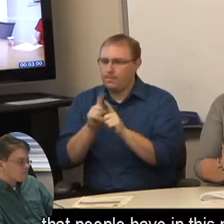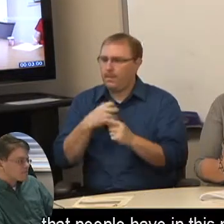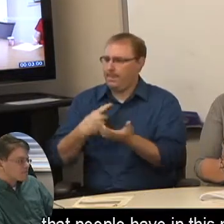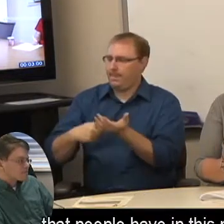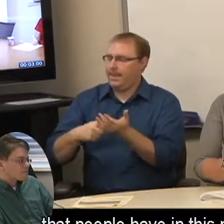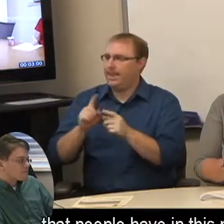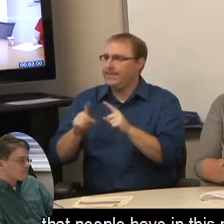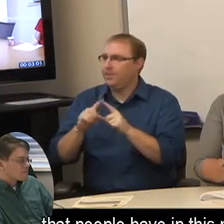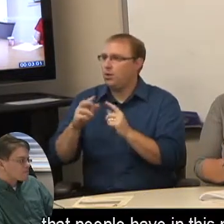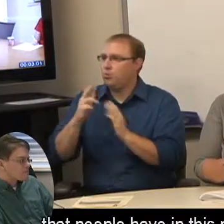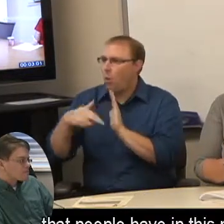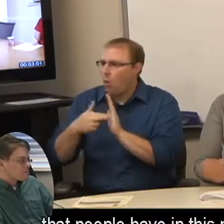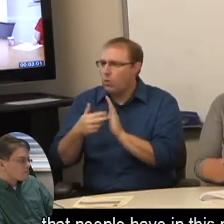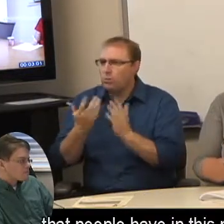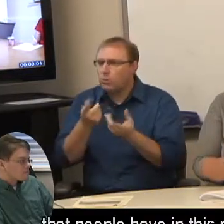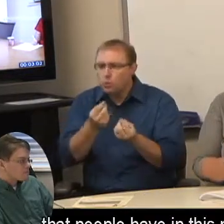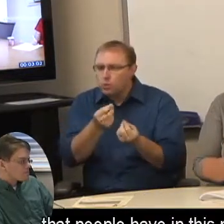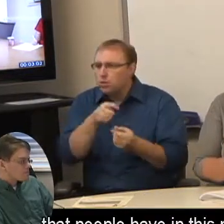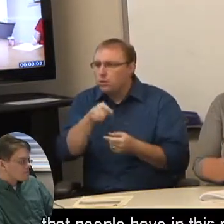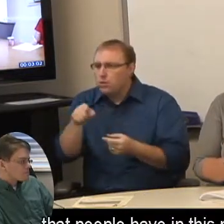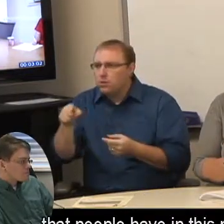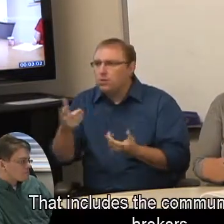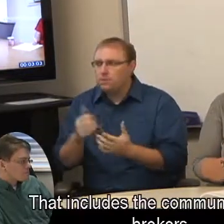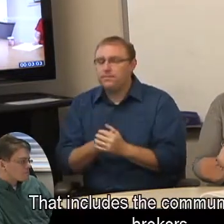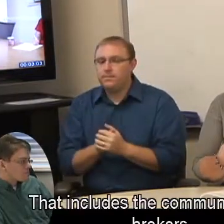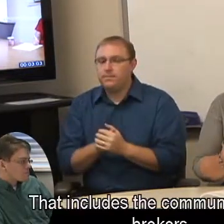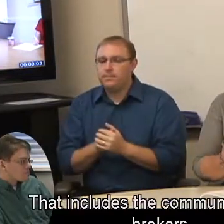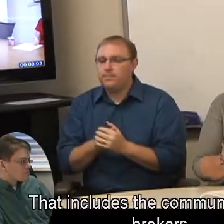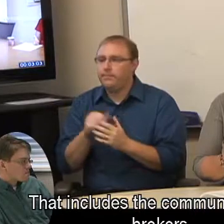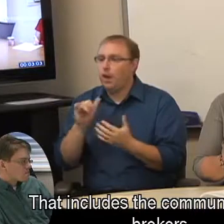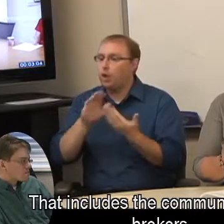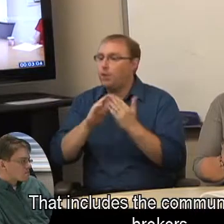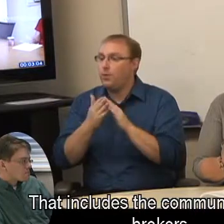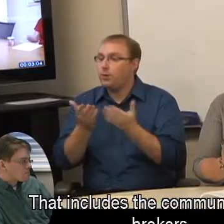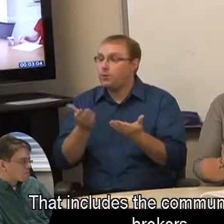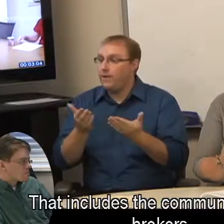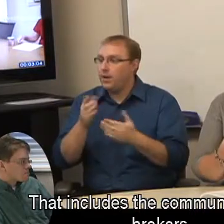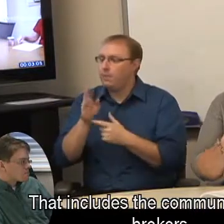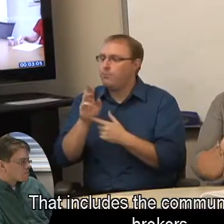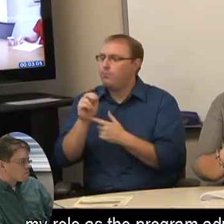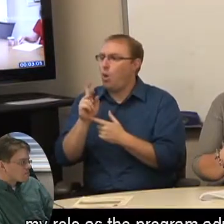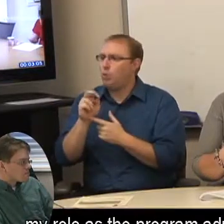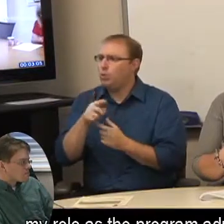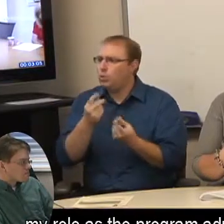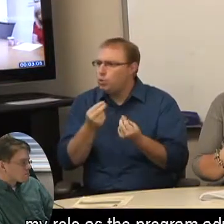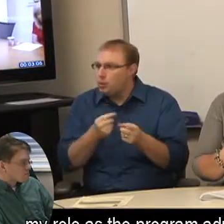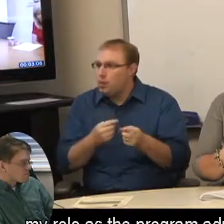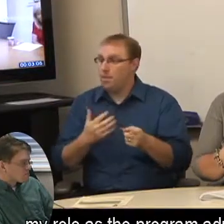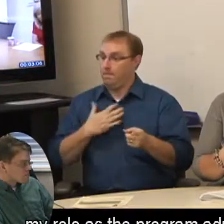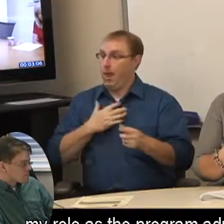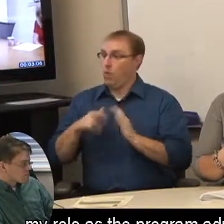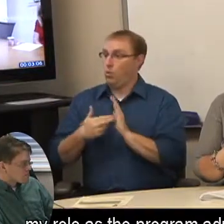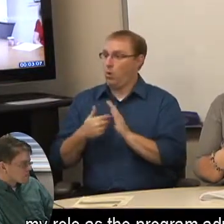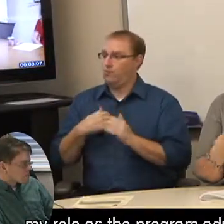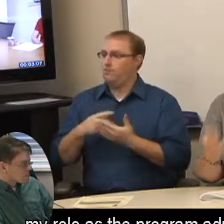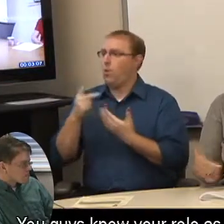that people have in this program. That includes the community service brokers, my role as the program administrator.